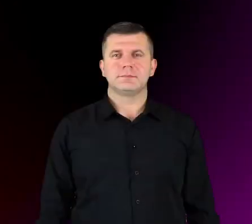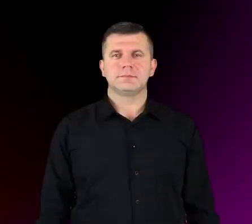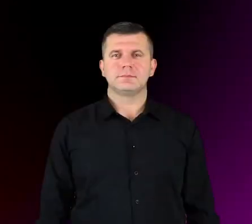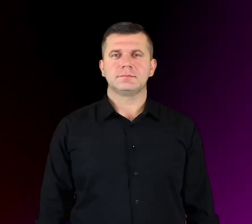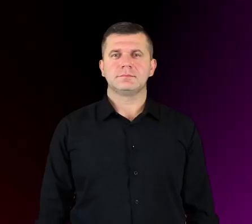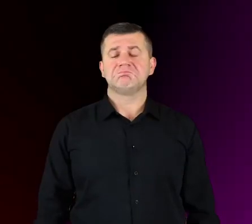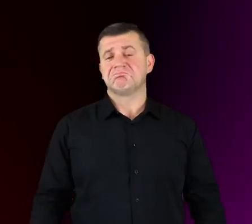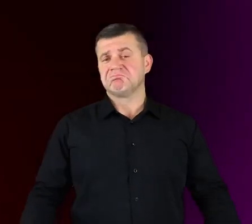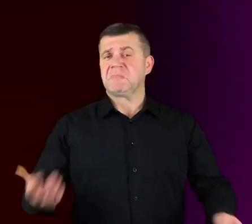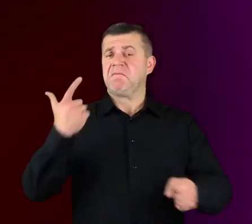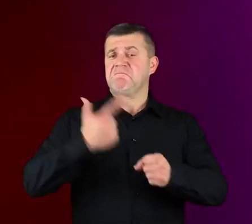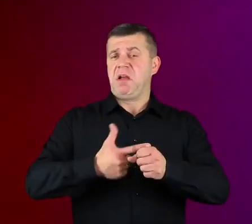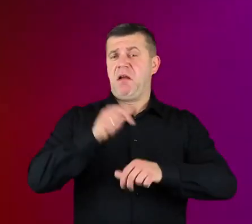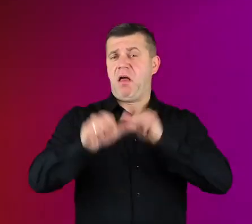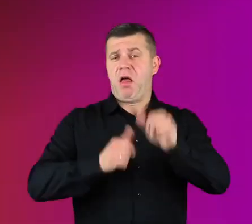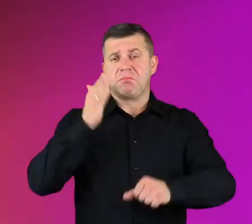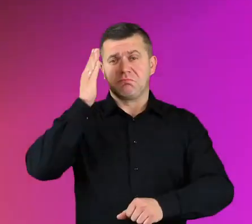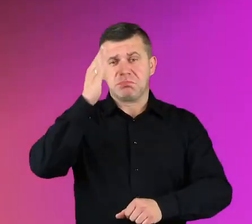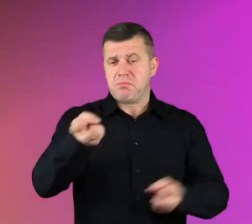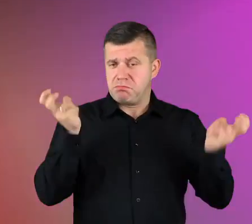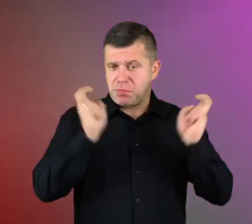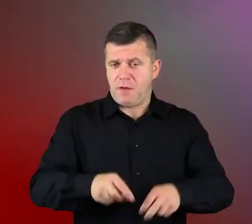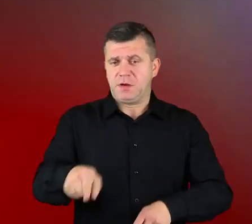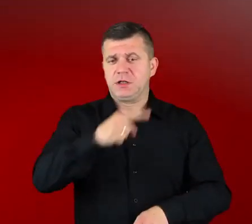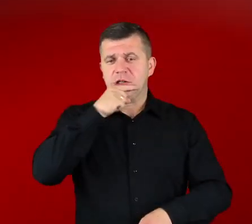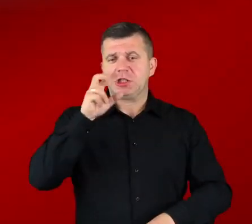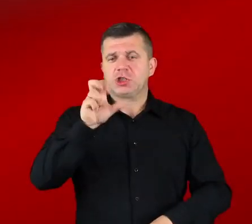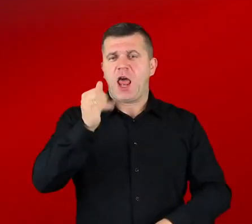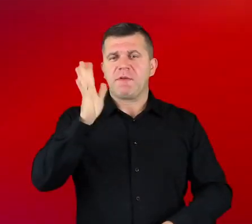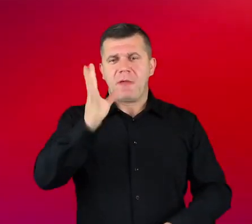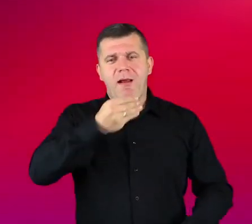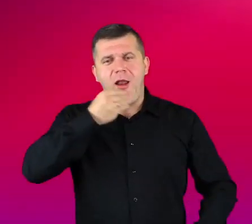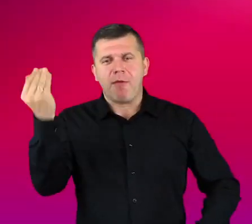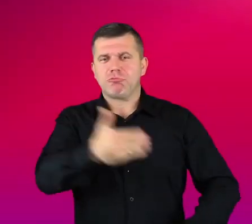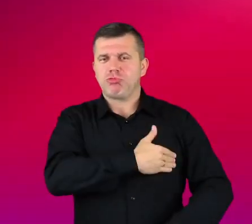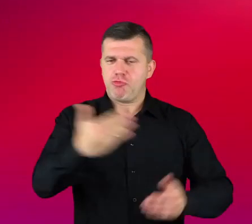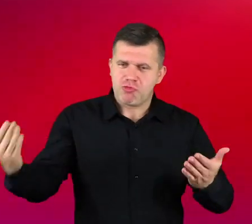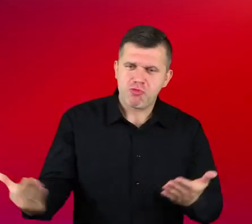In twenty years, we’ll have a better school in Czerwińsk, it will be renovated.